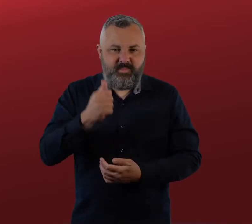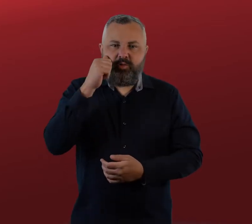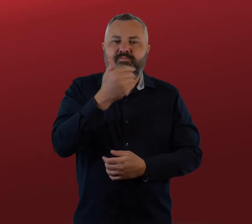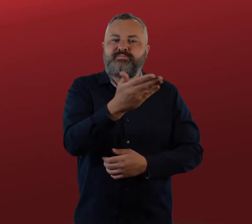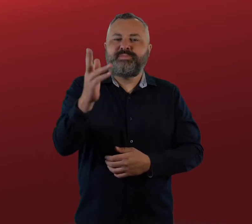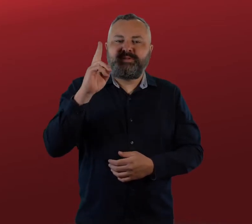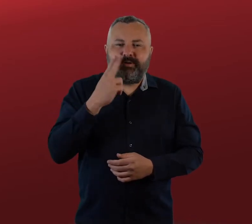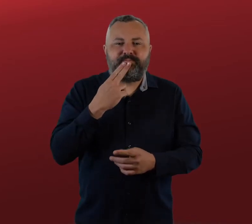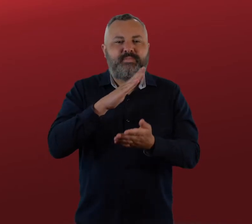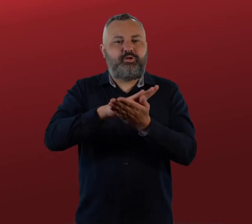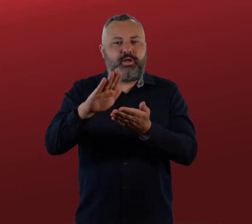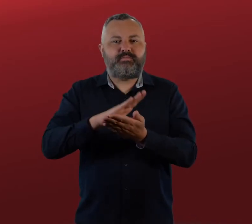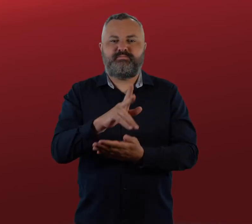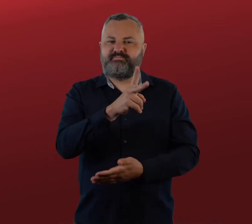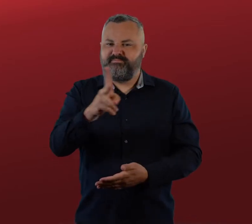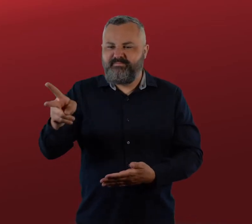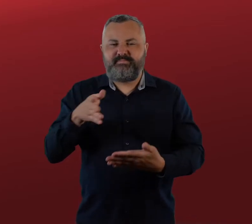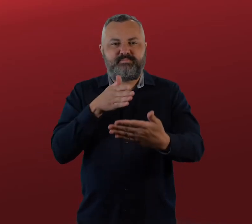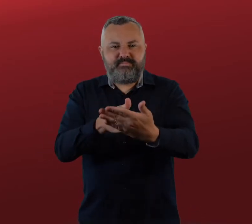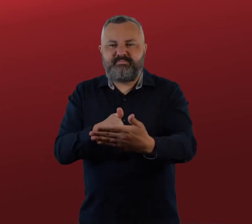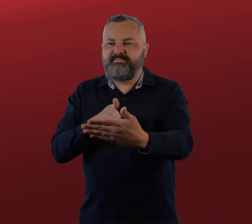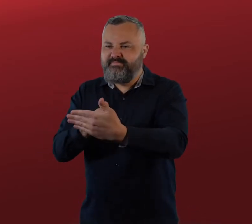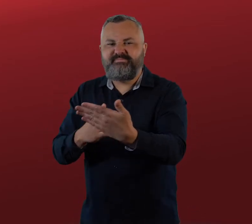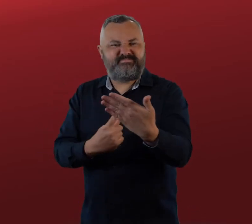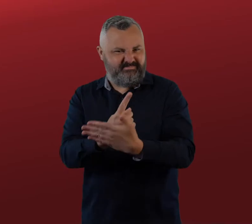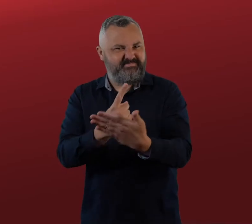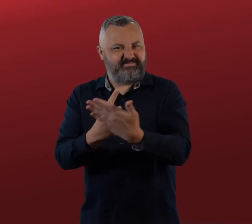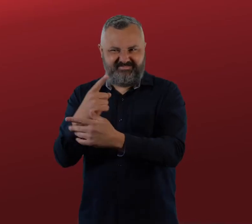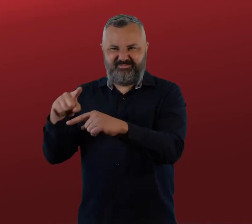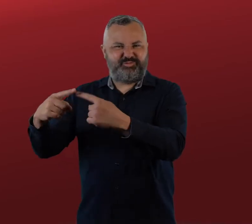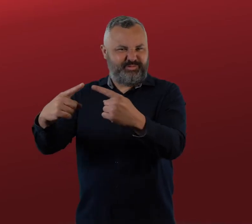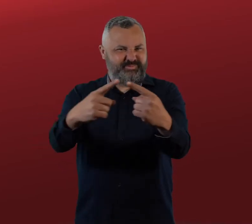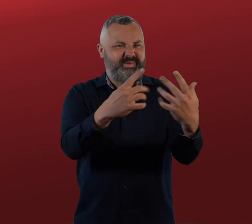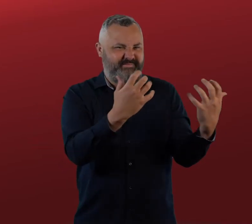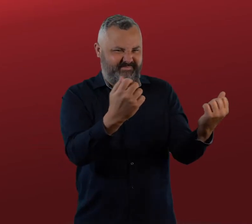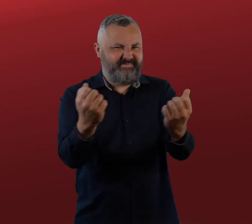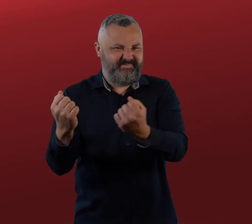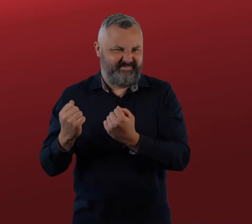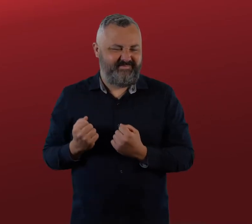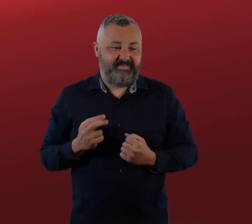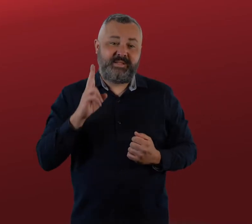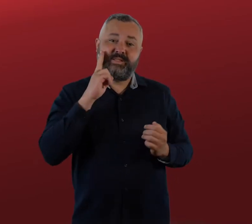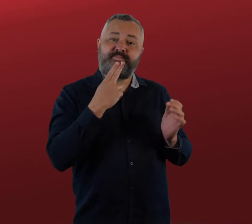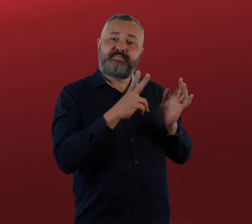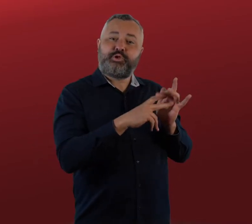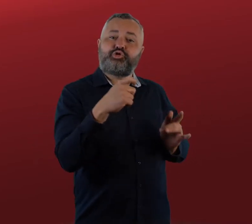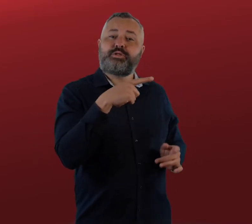capacity building for deaf and hard of hearing people. We understand the barriers that you experience in your life